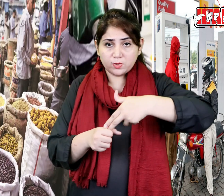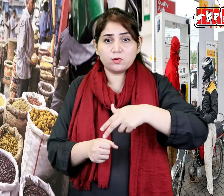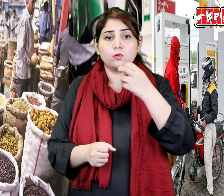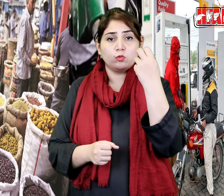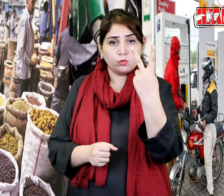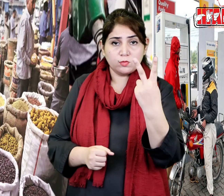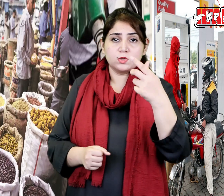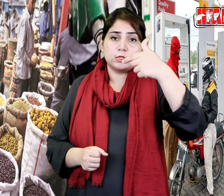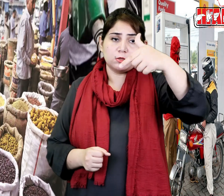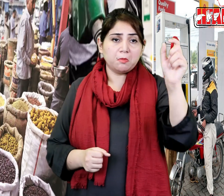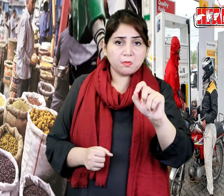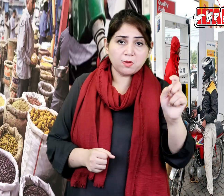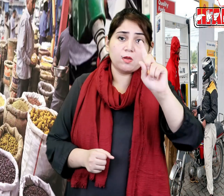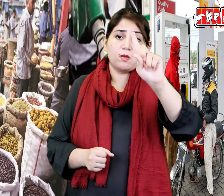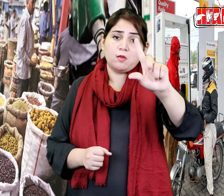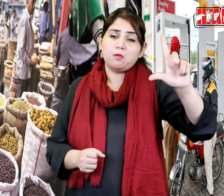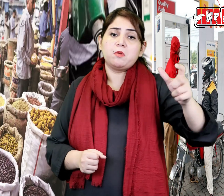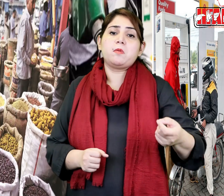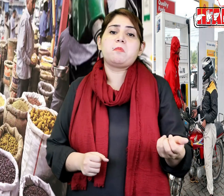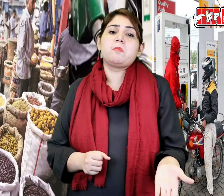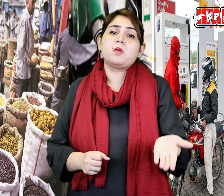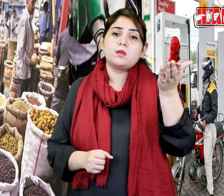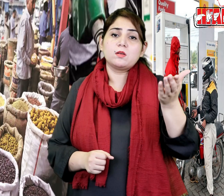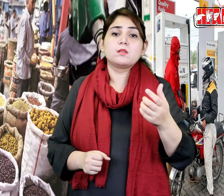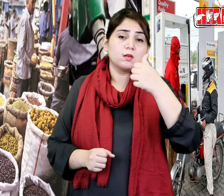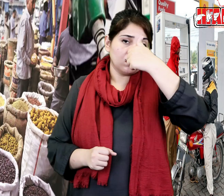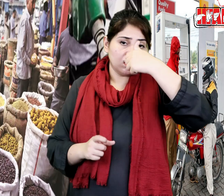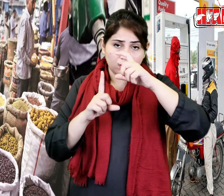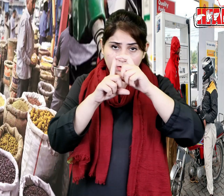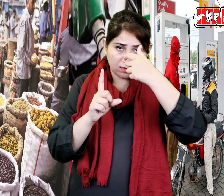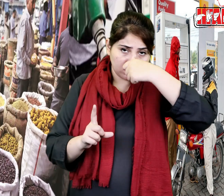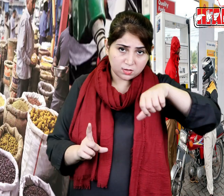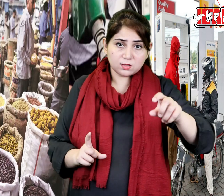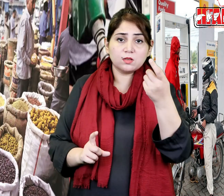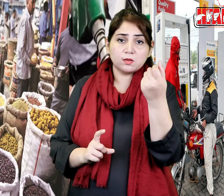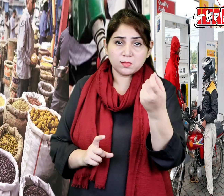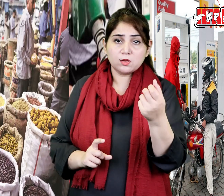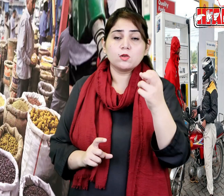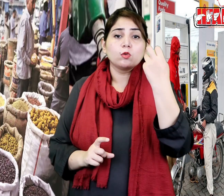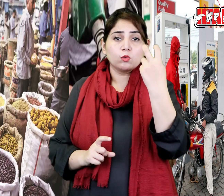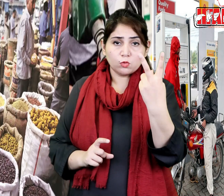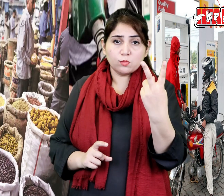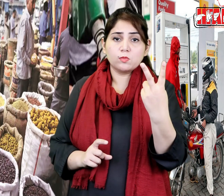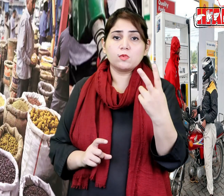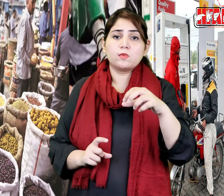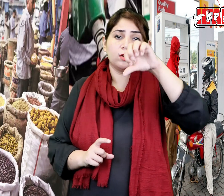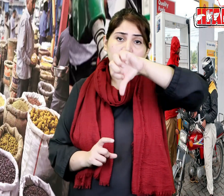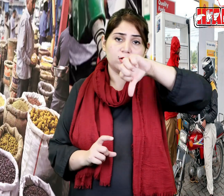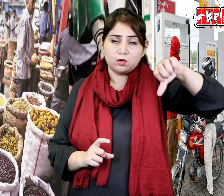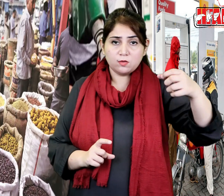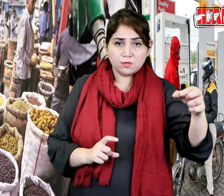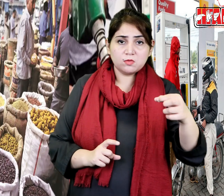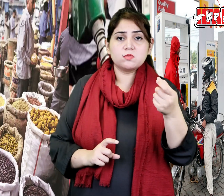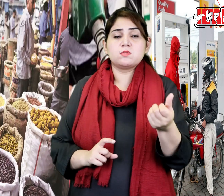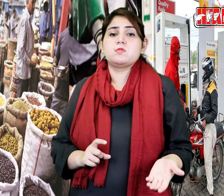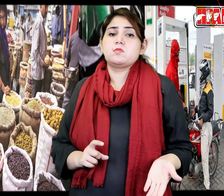Petrol is expensive at Rs 2.7 paise per liter. Diesel price has increased by 2 rupees 99 paise.